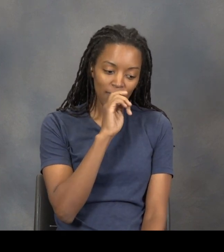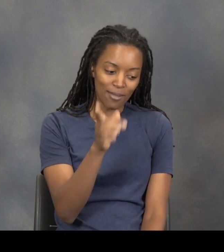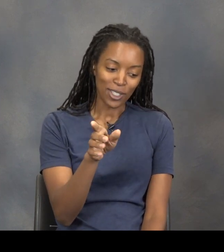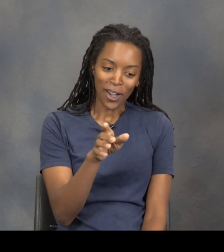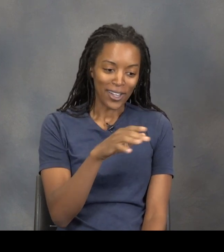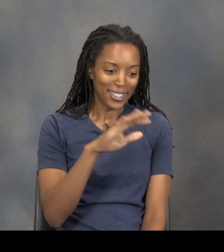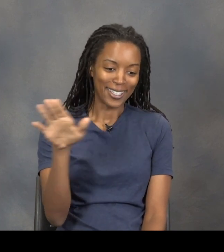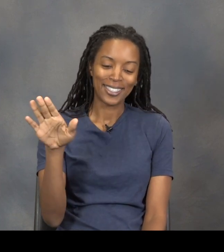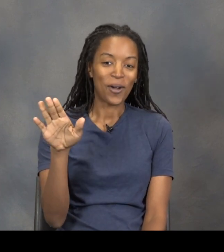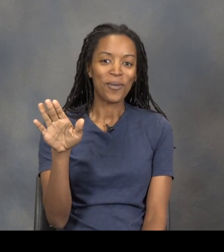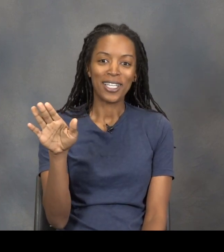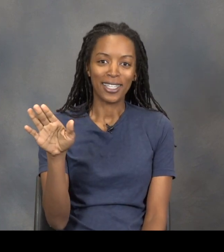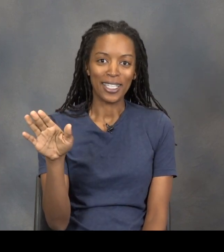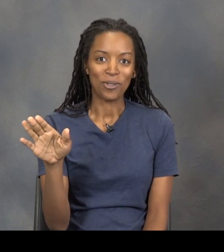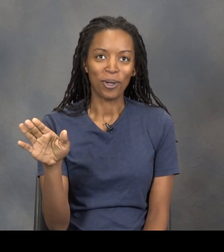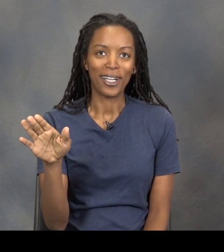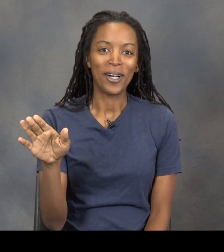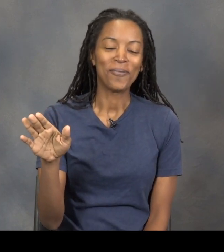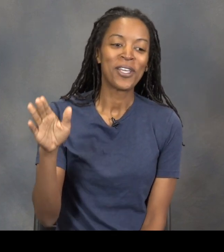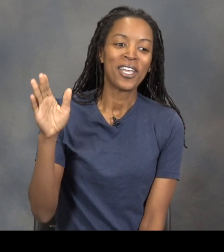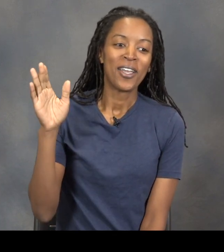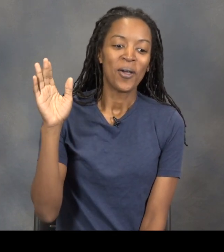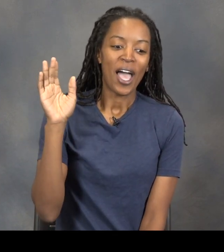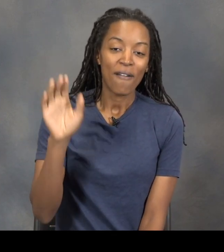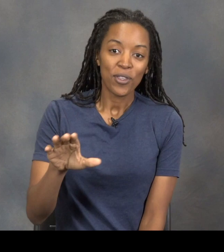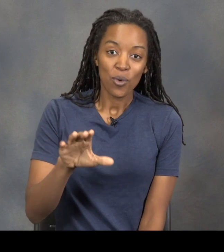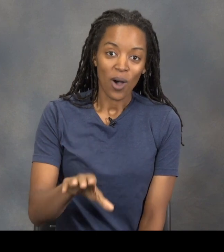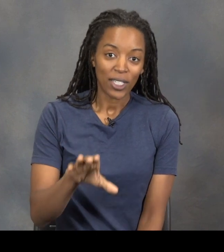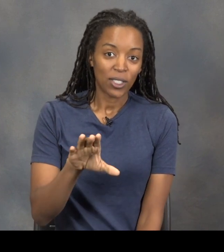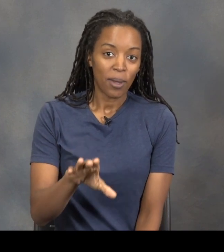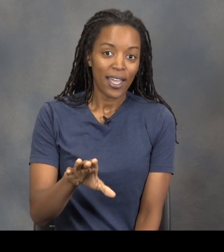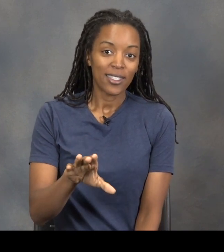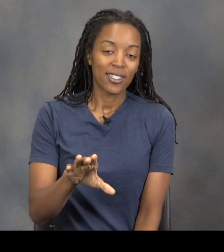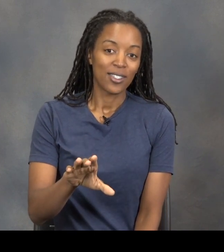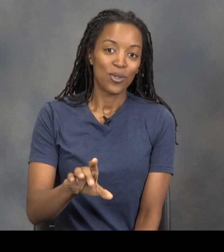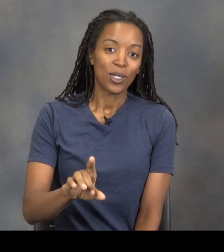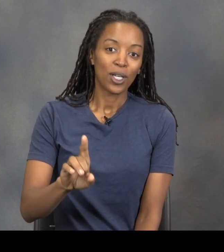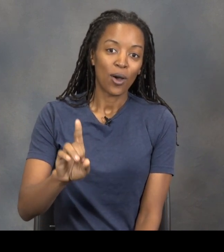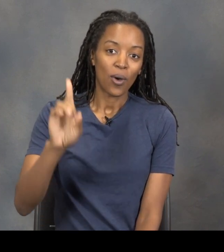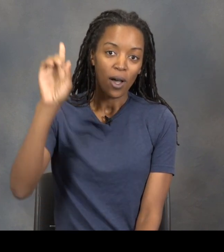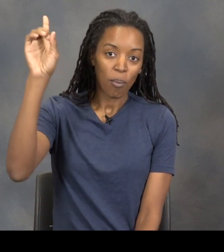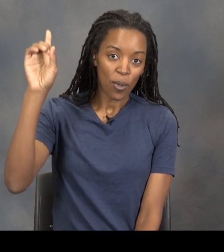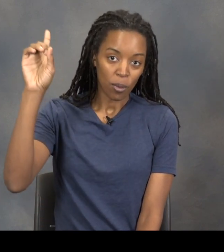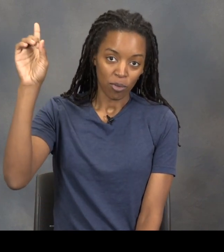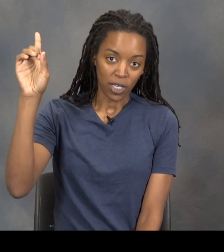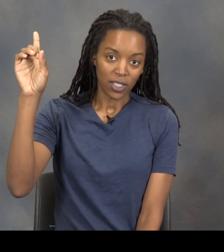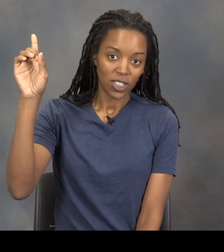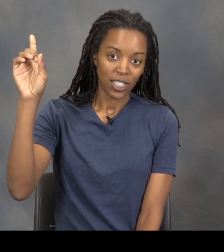sorry. So many things, but after you watch the bats, you can go up on the bridge, and